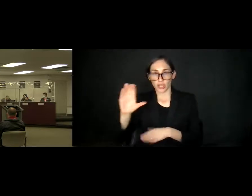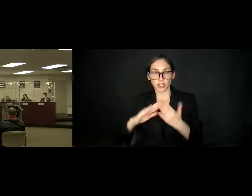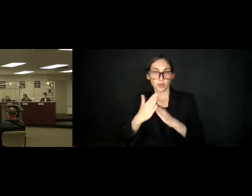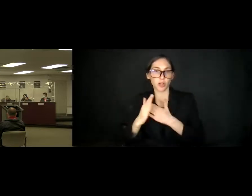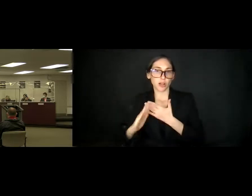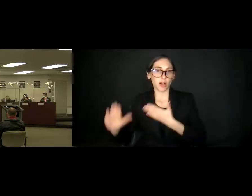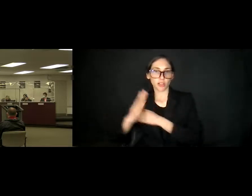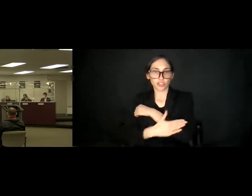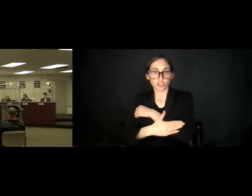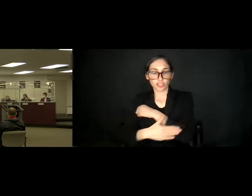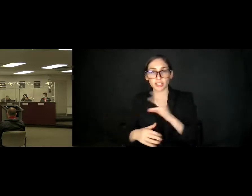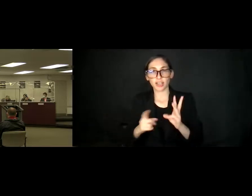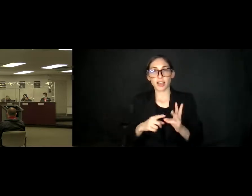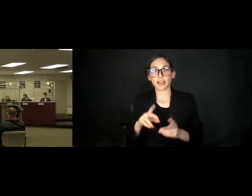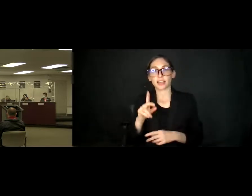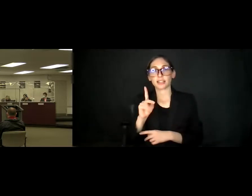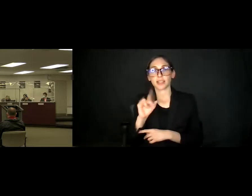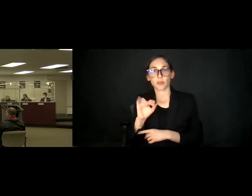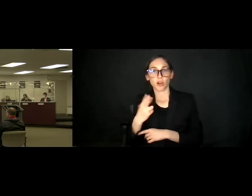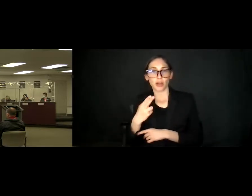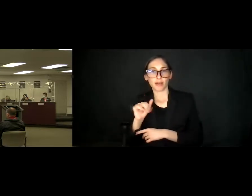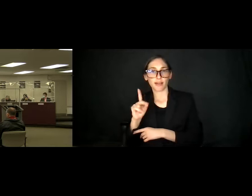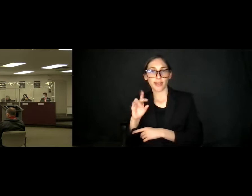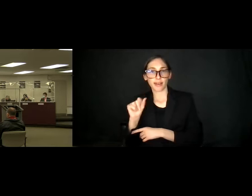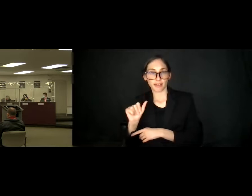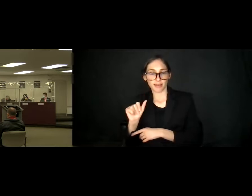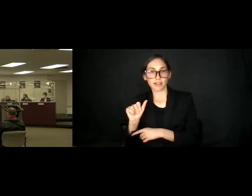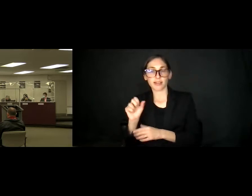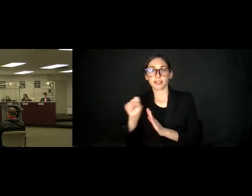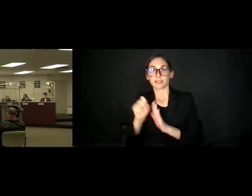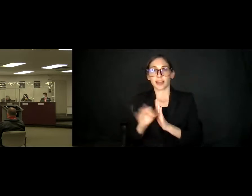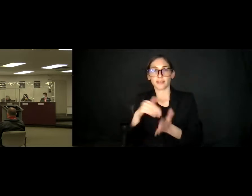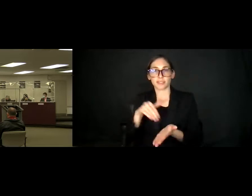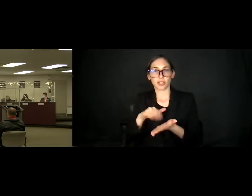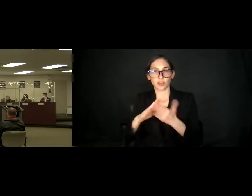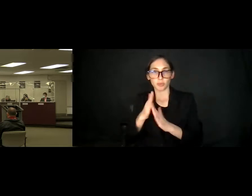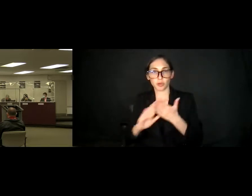And Deborah Ikeda, State of Center Community College District.